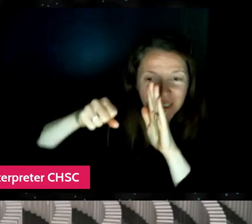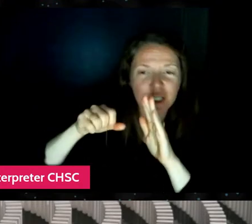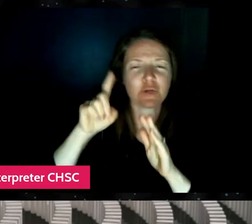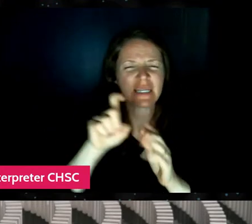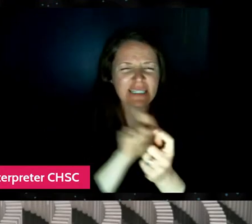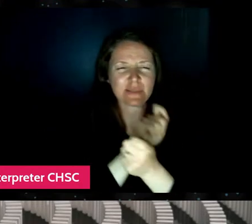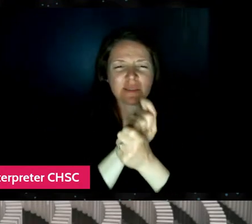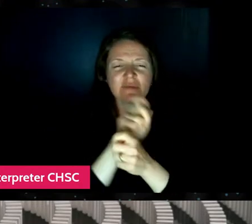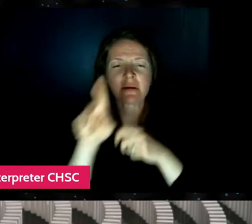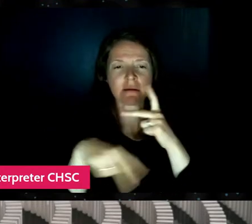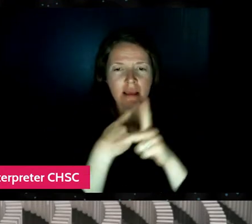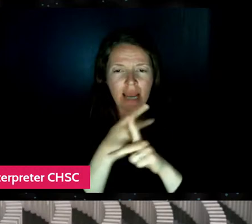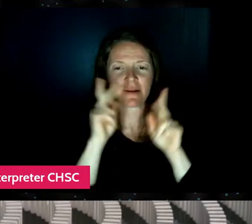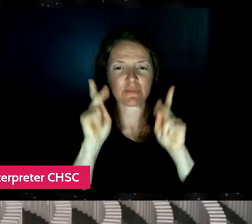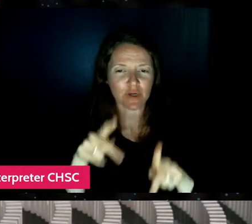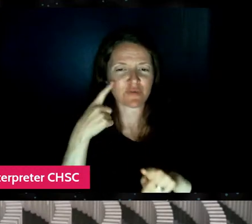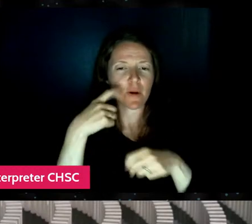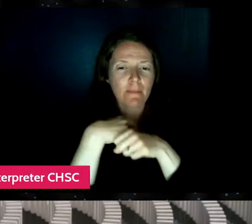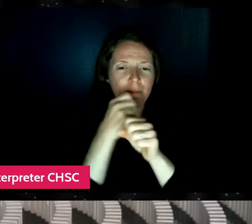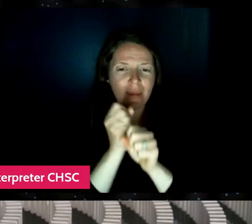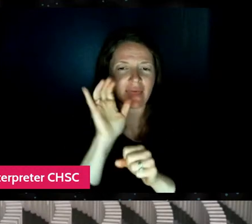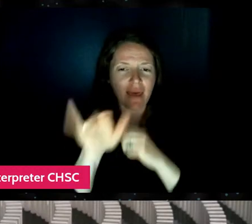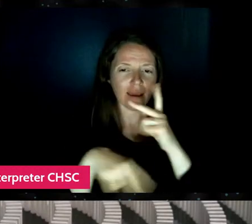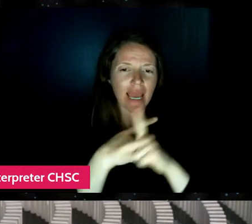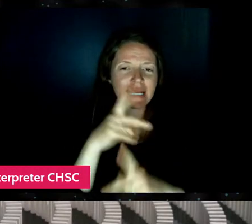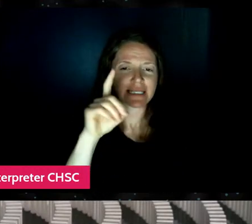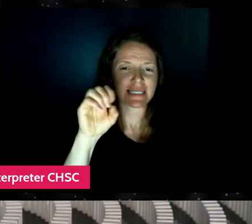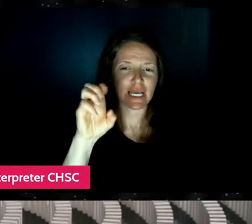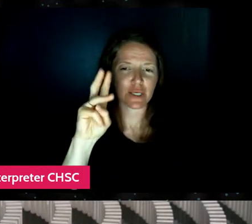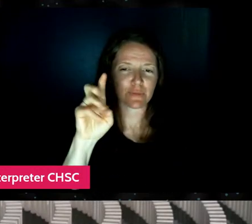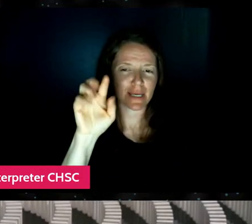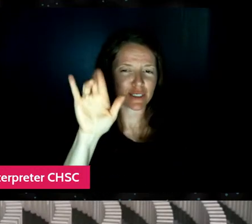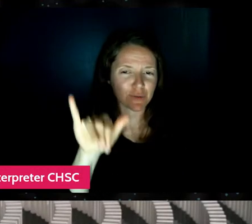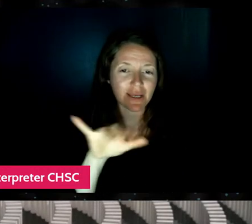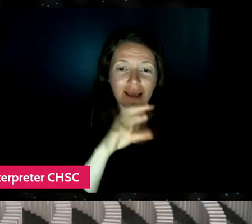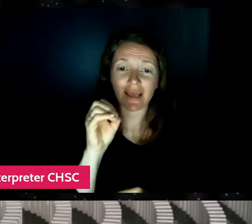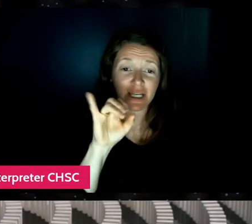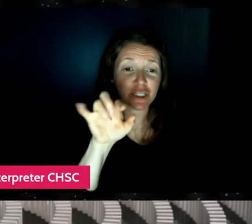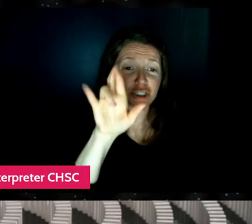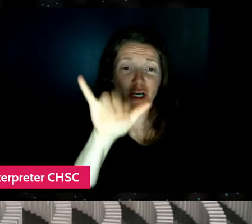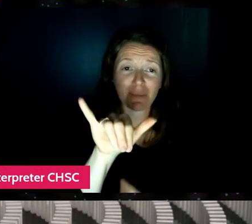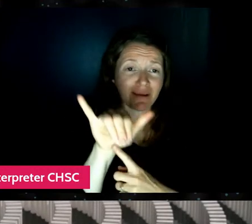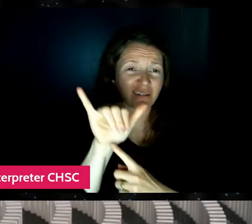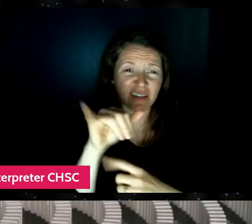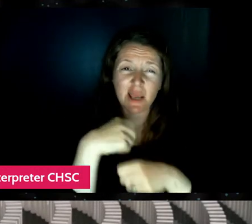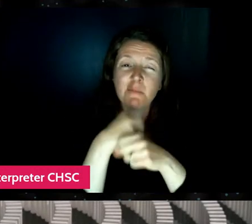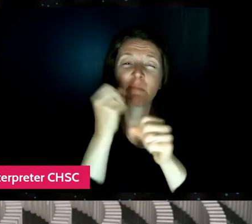to make a documentary and Jeremy, like, he's just made to make documentaries.